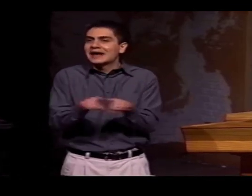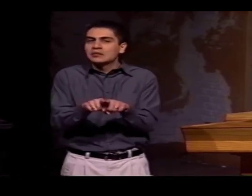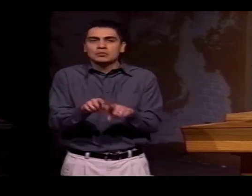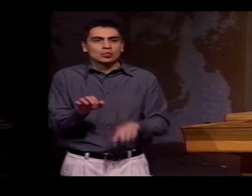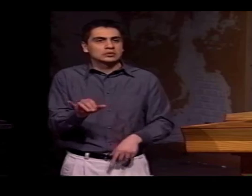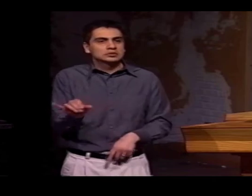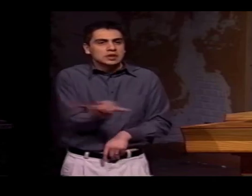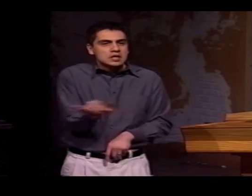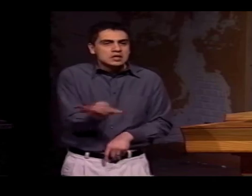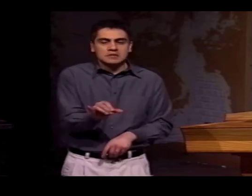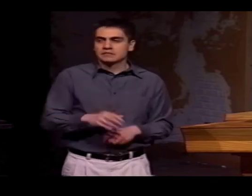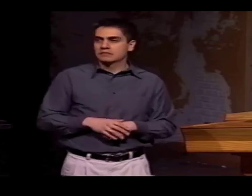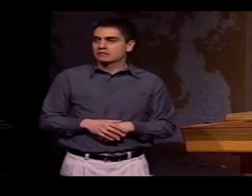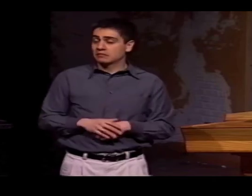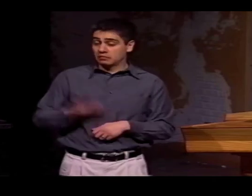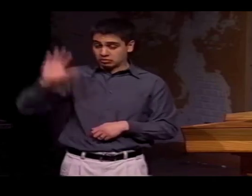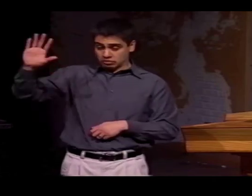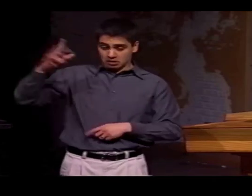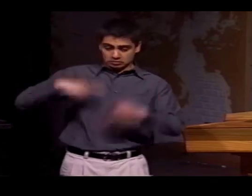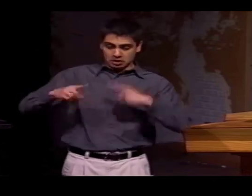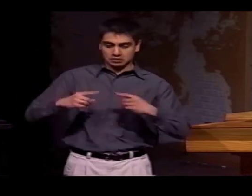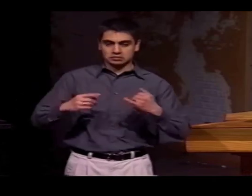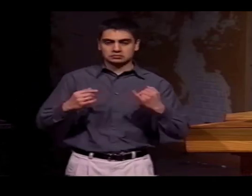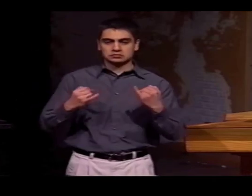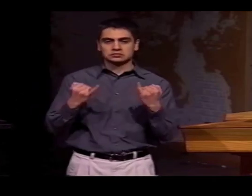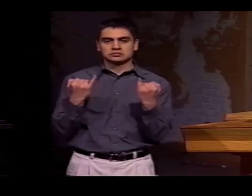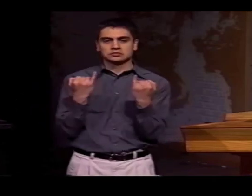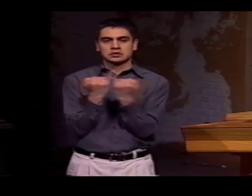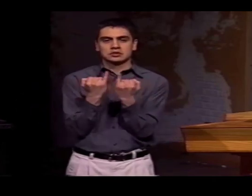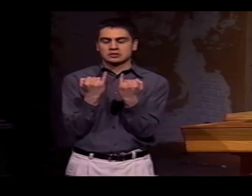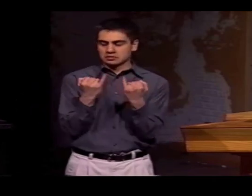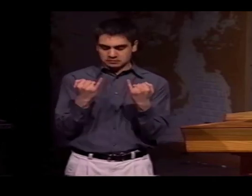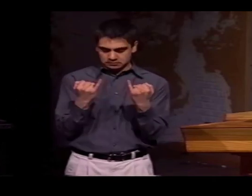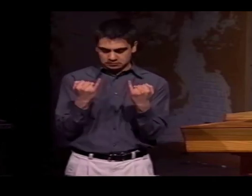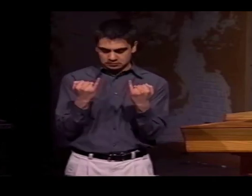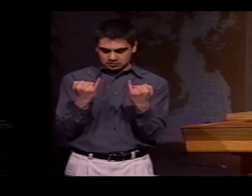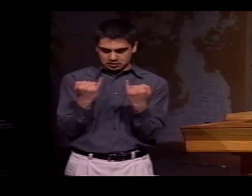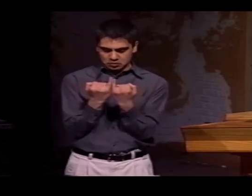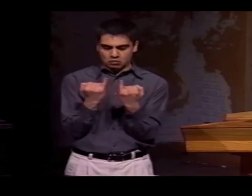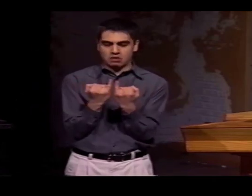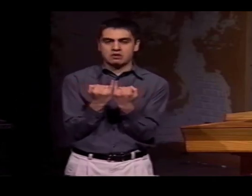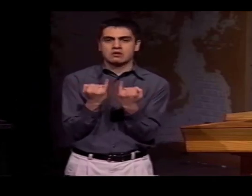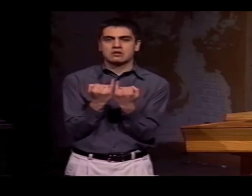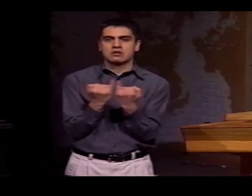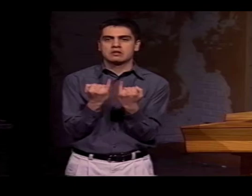AND YOU'LL SEE THE SAME IDEA WITH AMERICAN SIGN LANGUAGE...